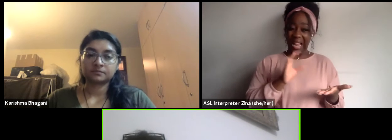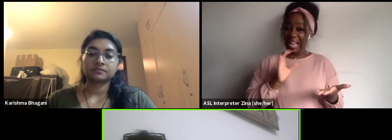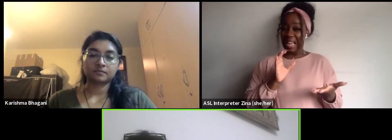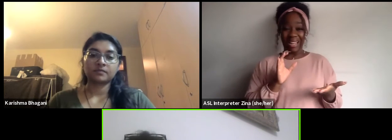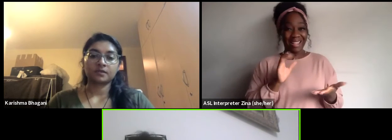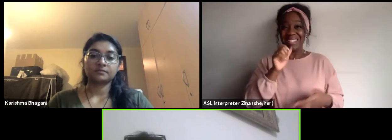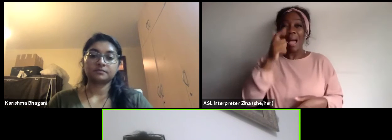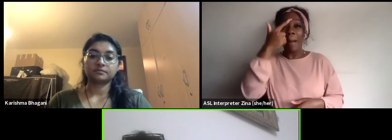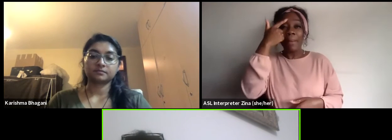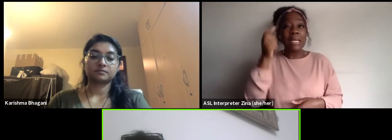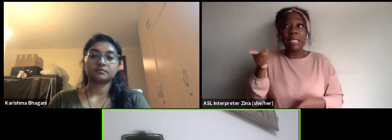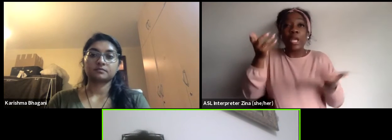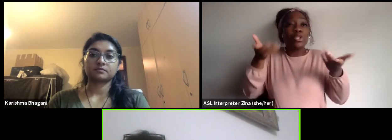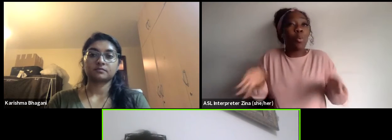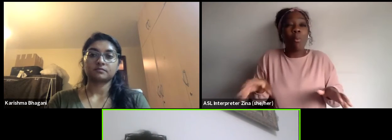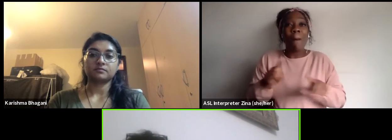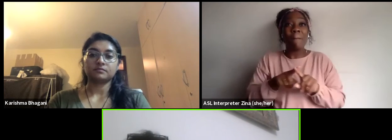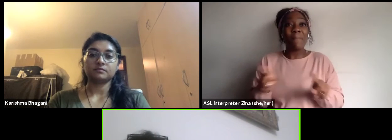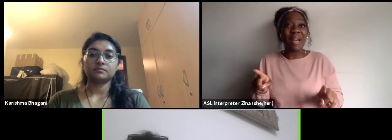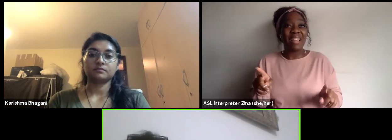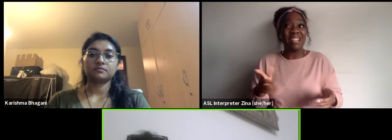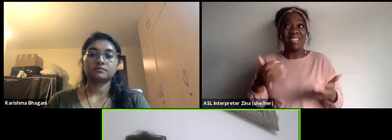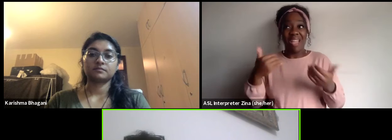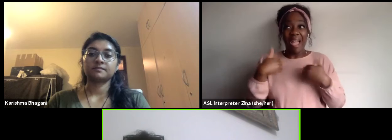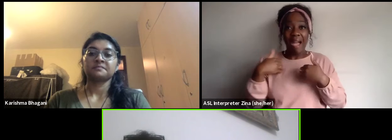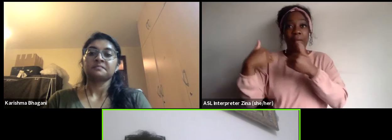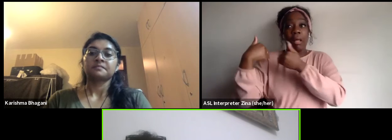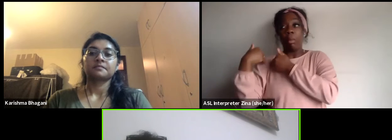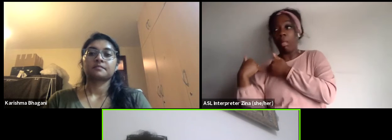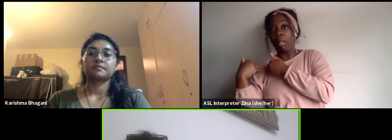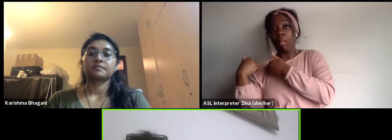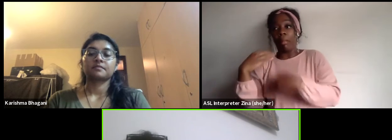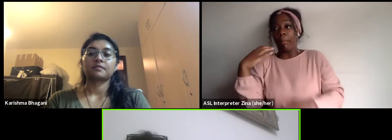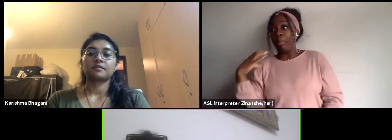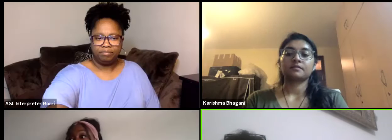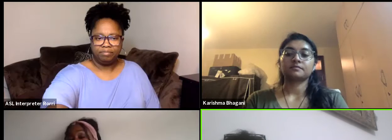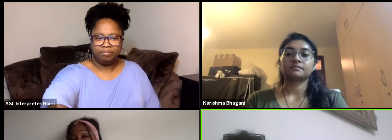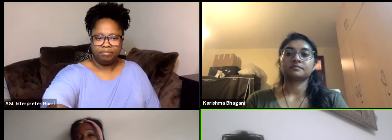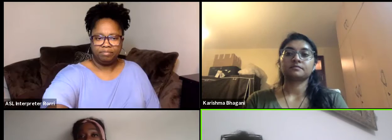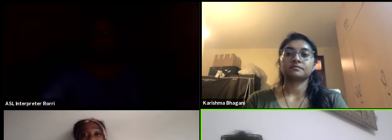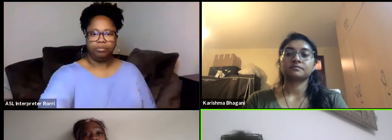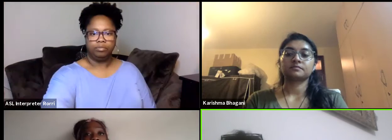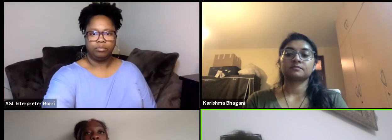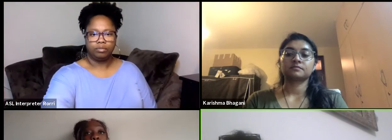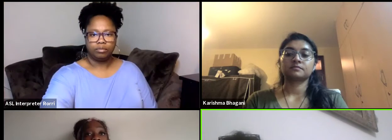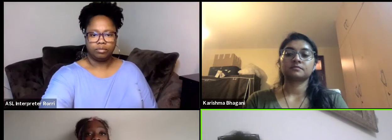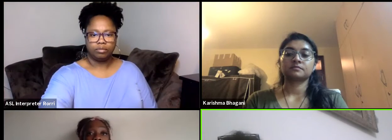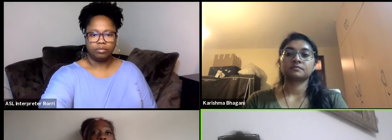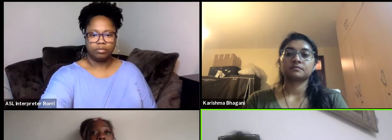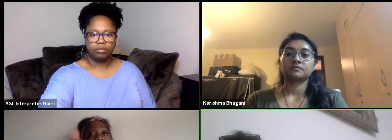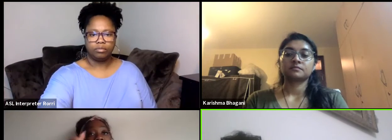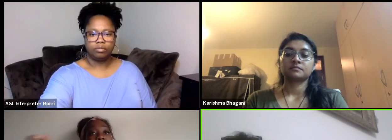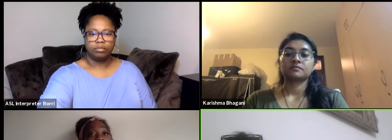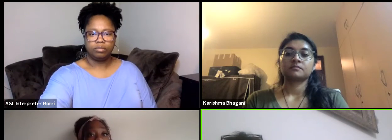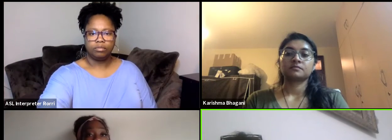against the depends on which government its in place and other ministries.